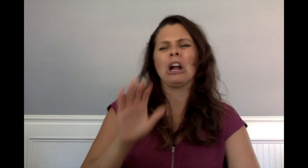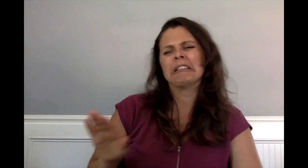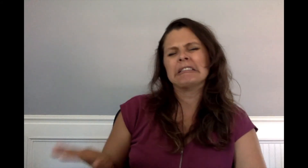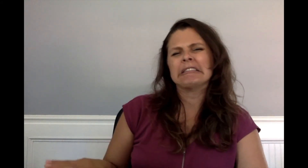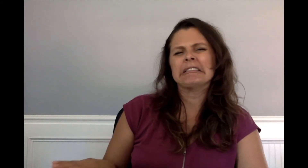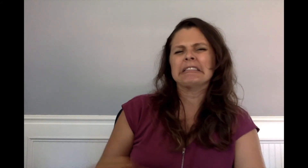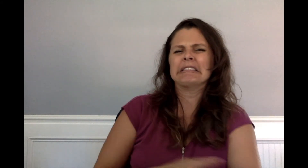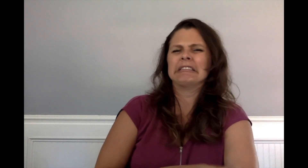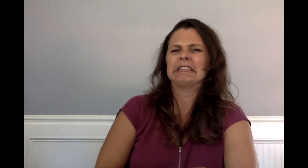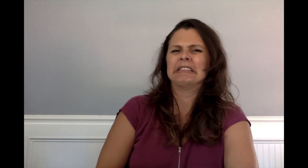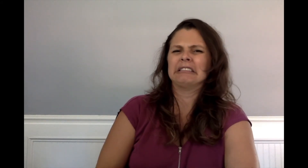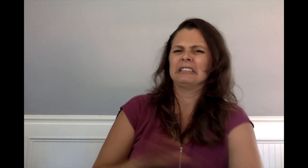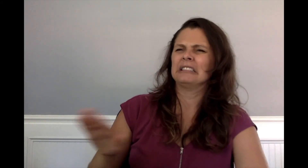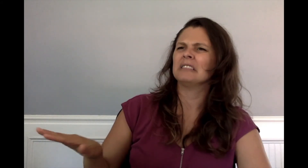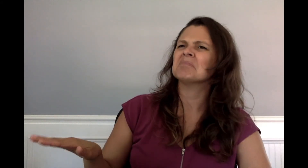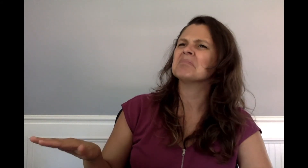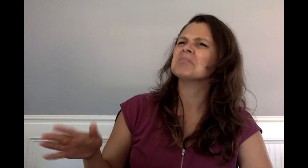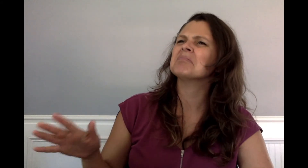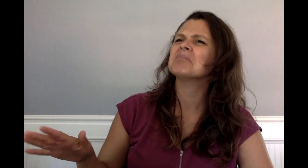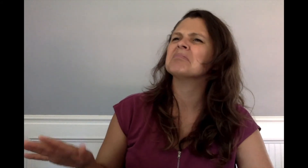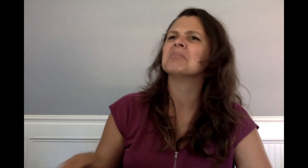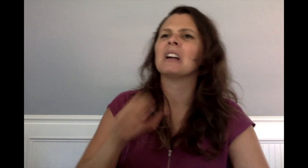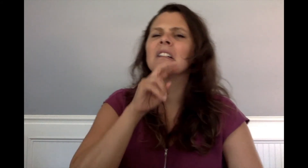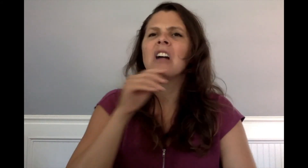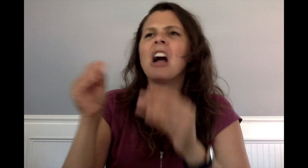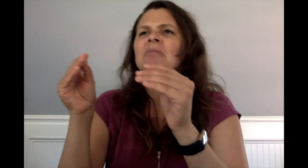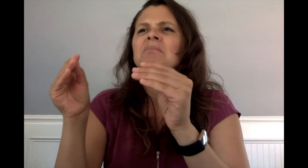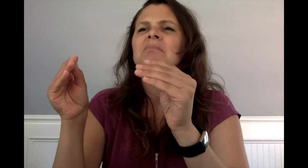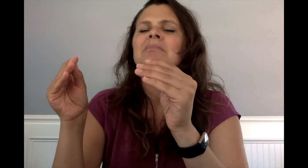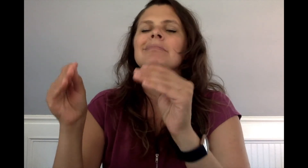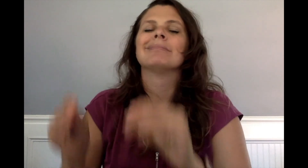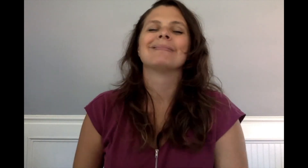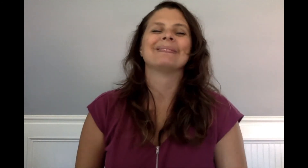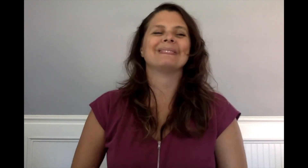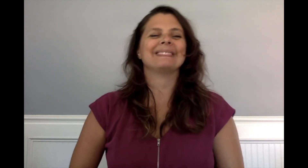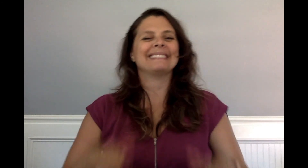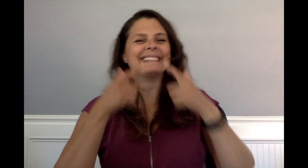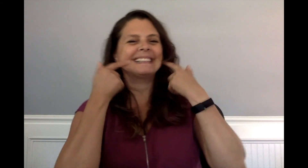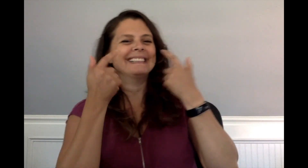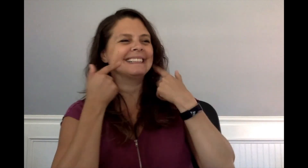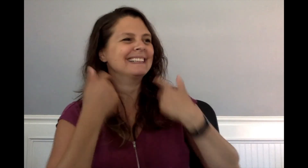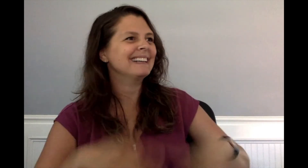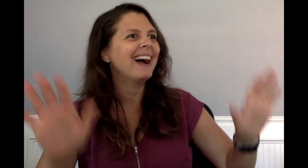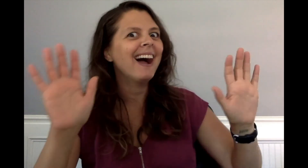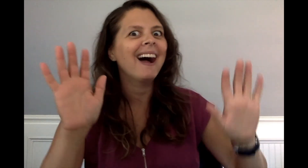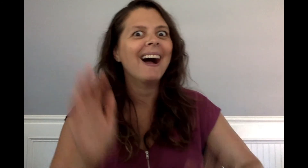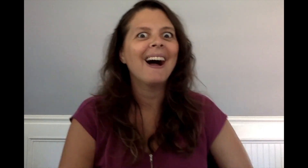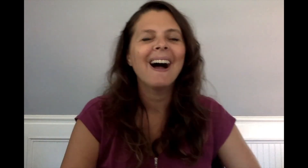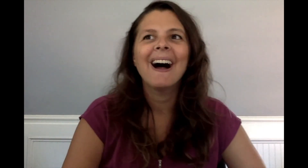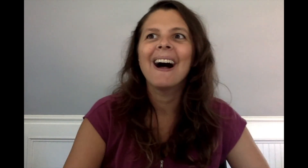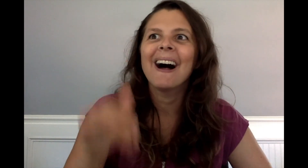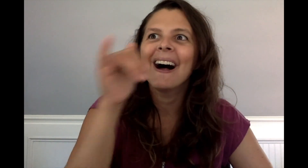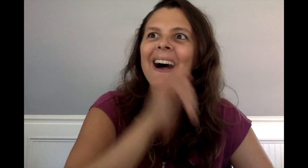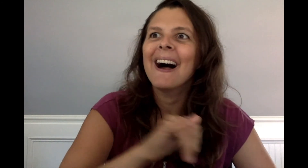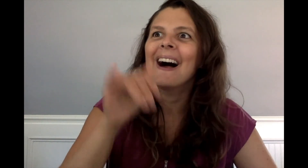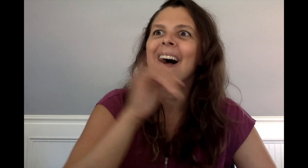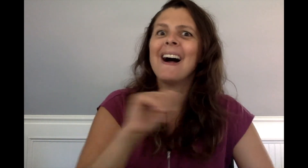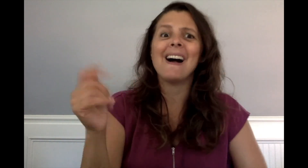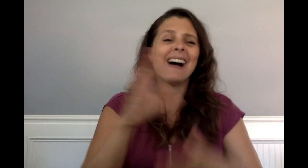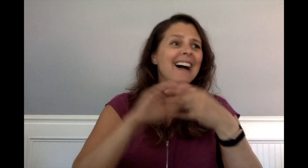Charlie tapped her arm. Frog dropped her hand and grinned at Charlie.